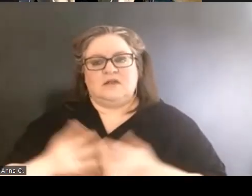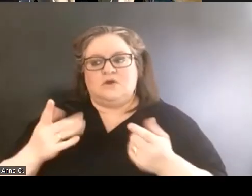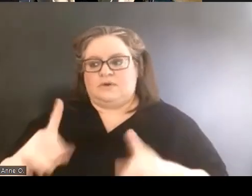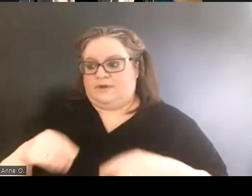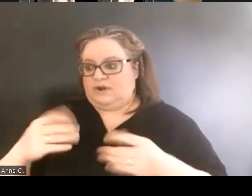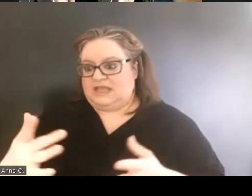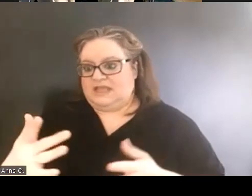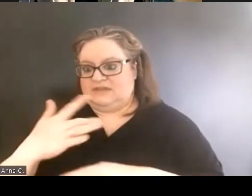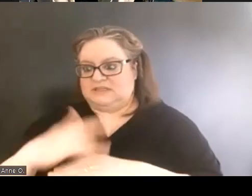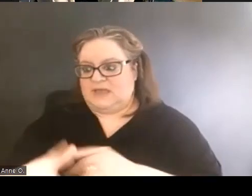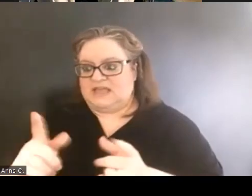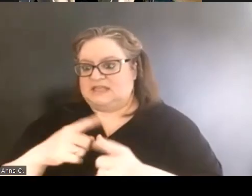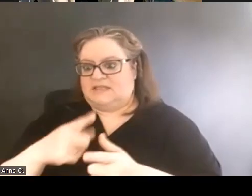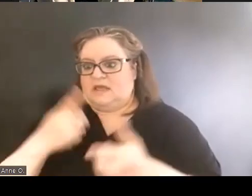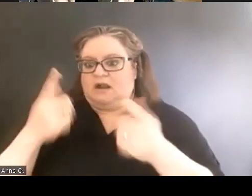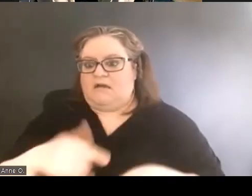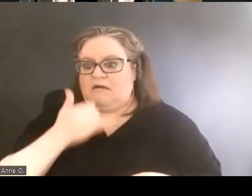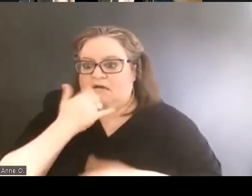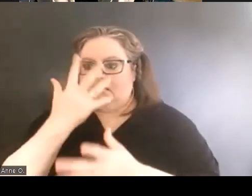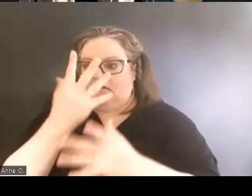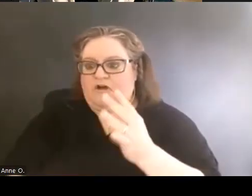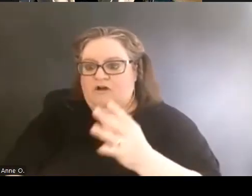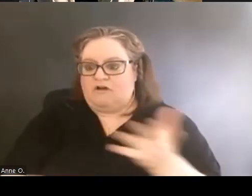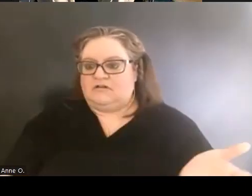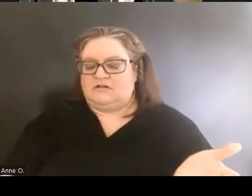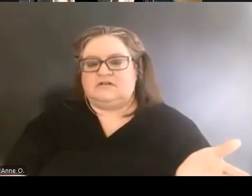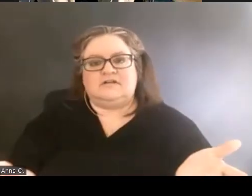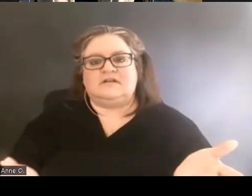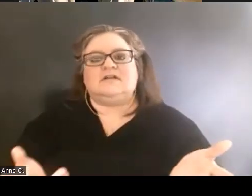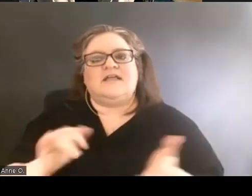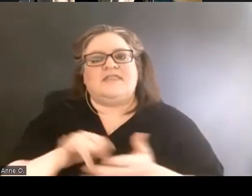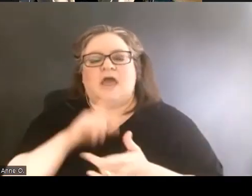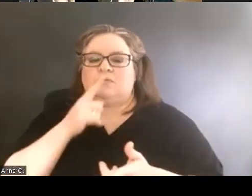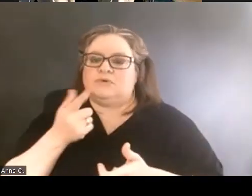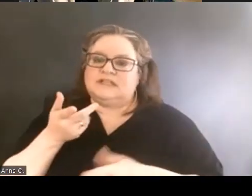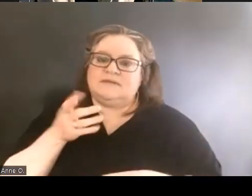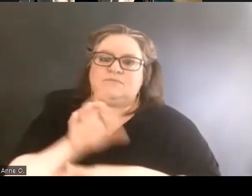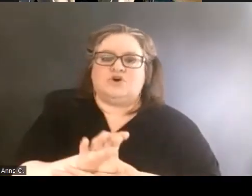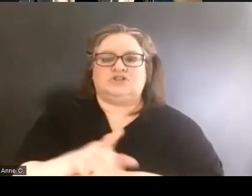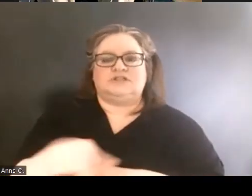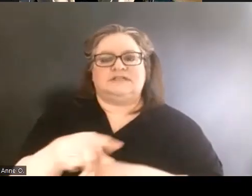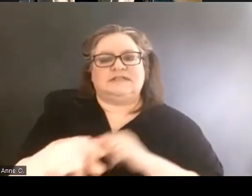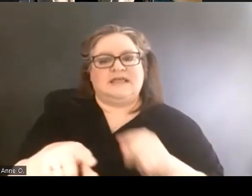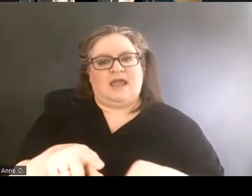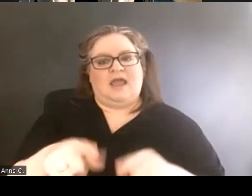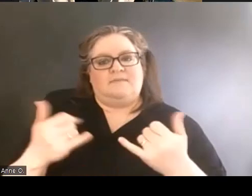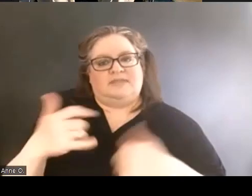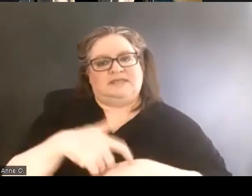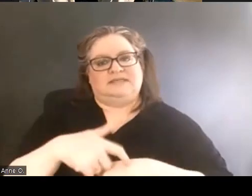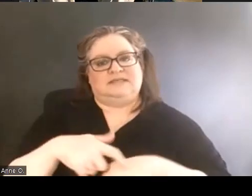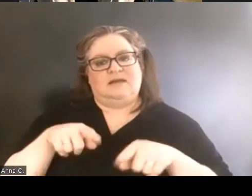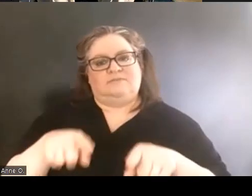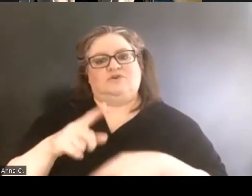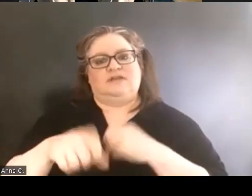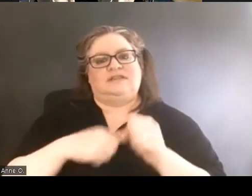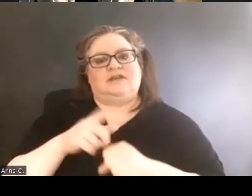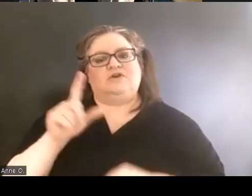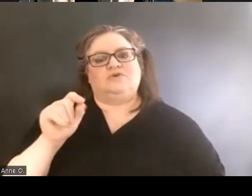and then the space is gone really pushed them this time in 2017 to organize